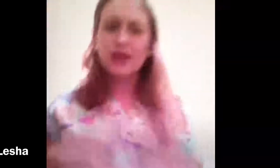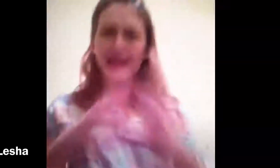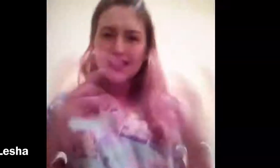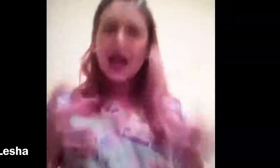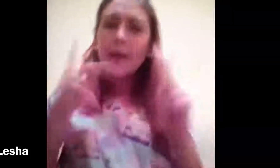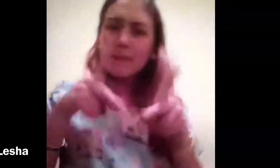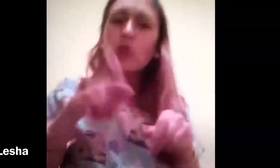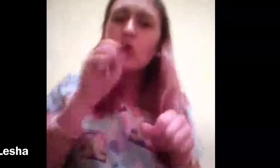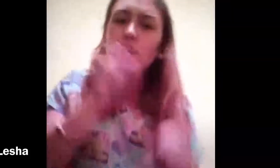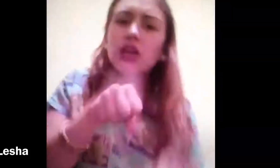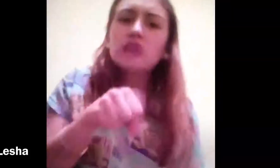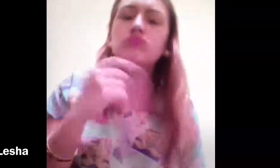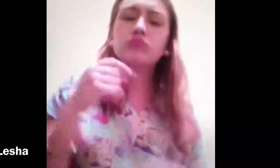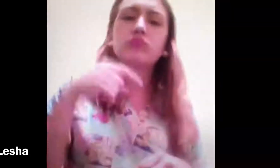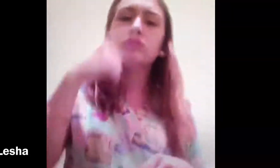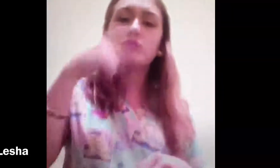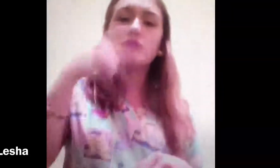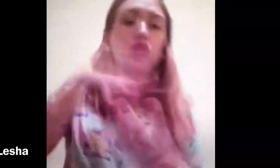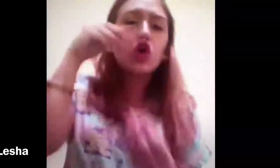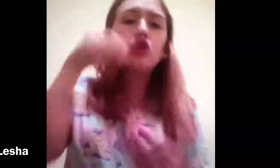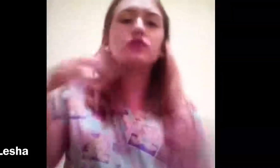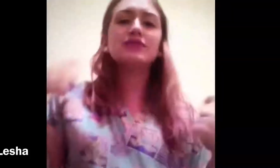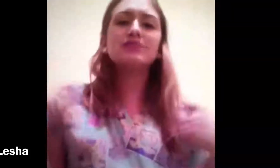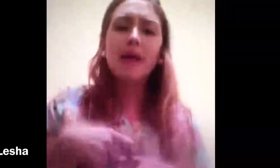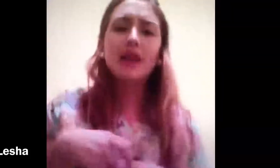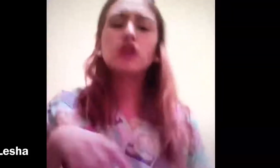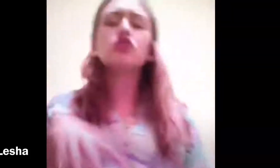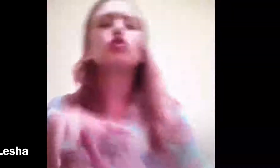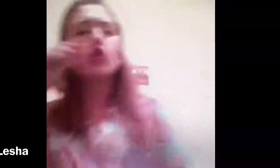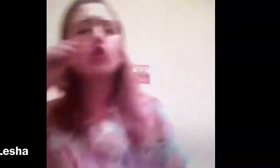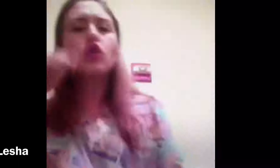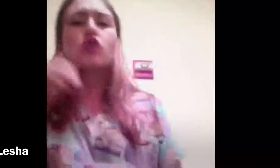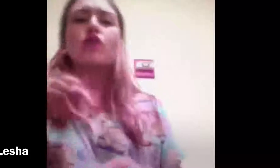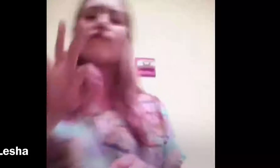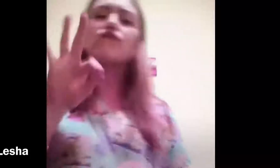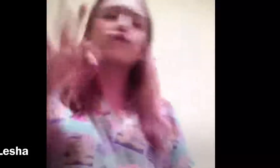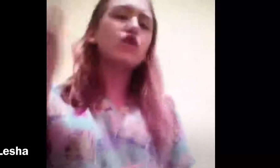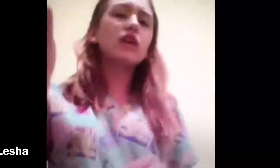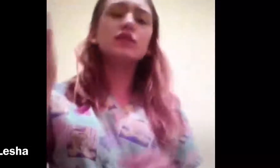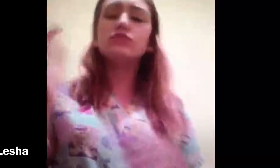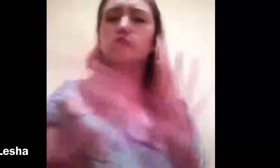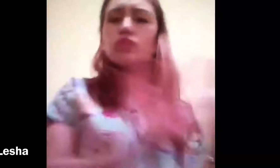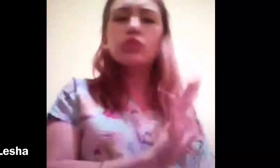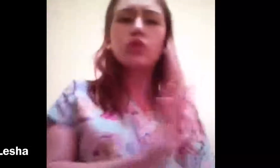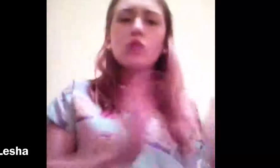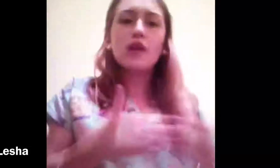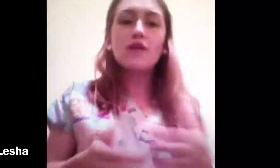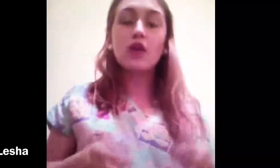A lot of people can learn Spanish or learn French and whatever...